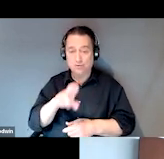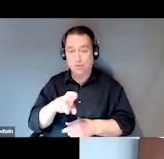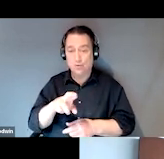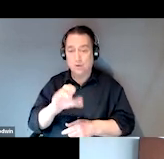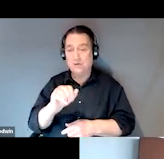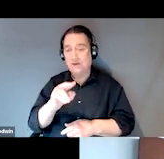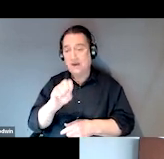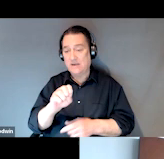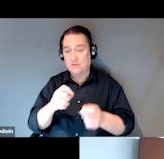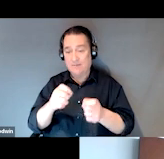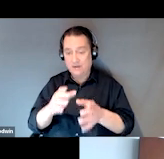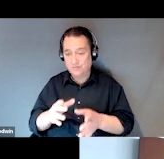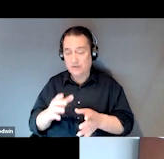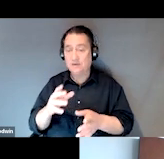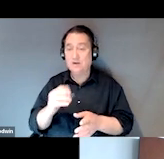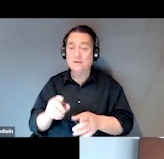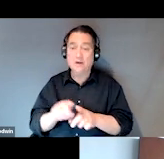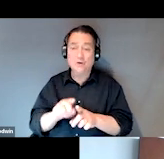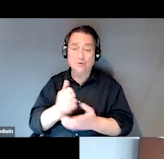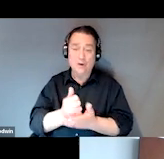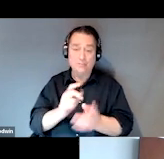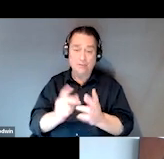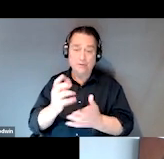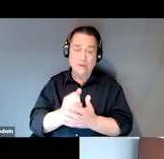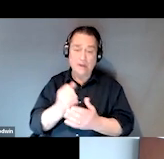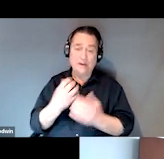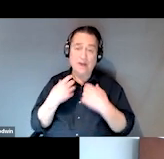and we also help individuals get health insurance as well as FoodShare.